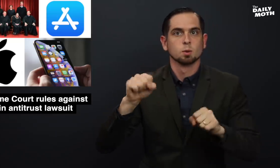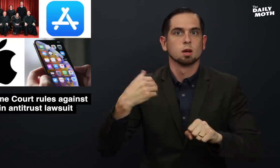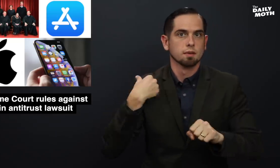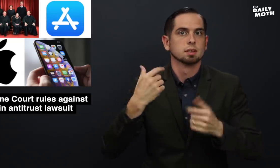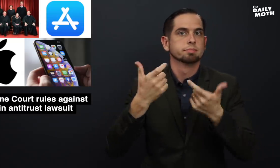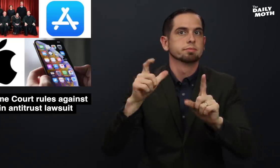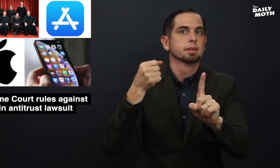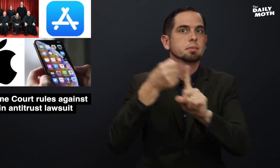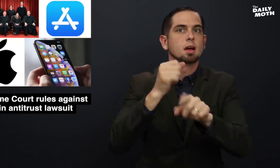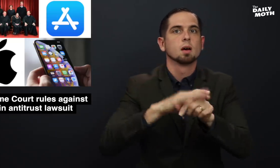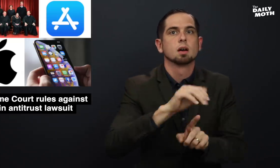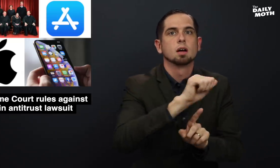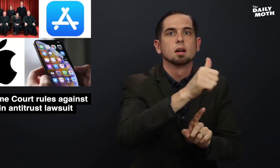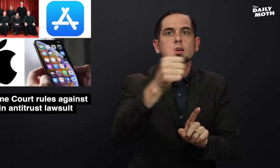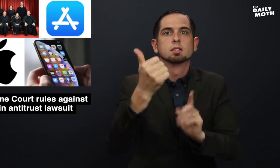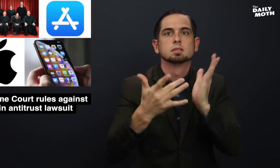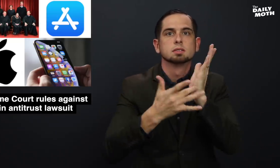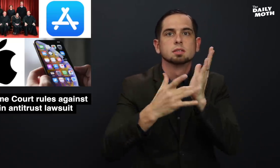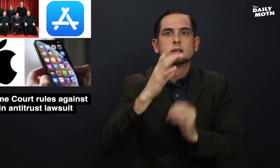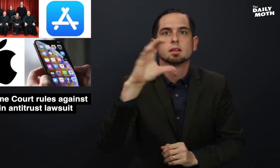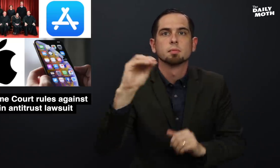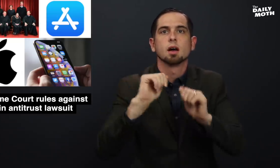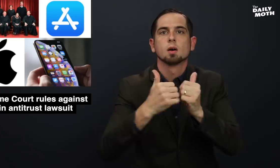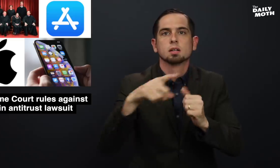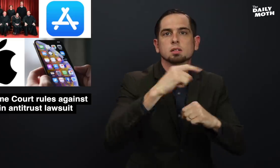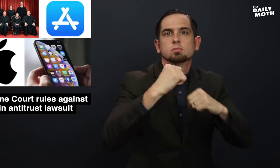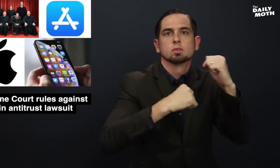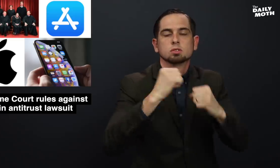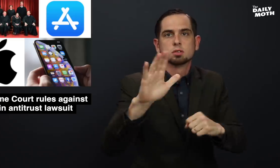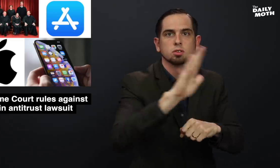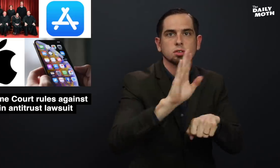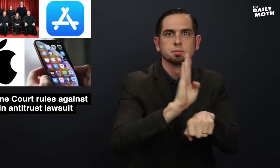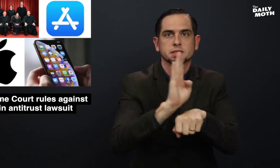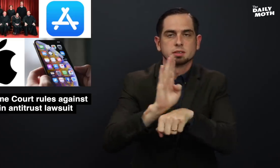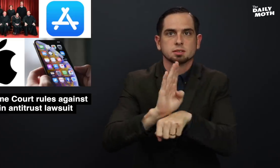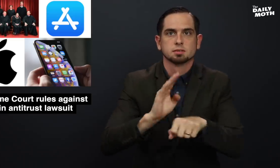could have an impact on how other tech companies structure their businesses.